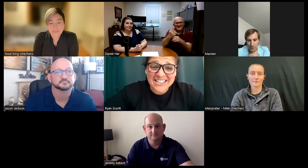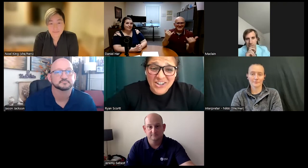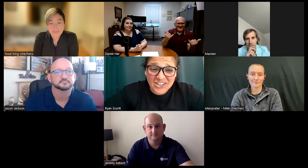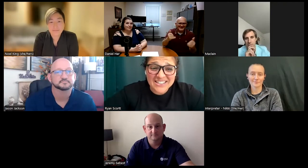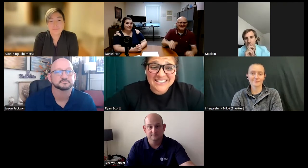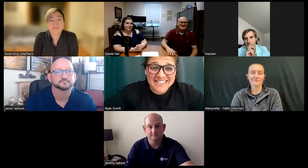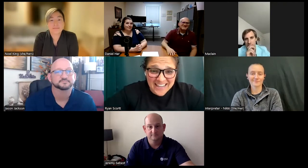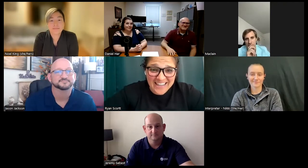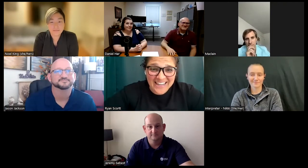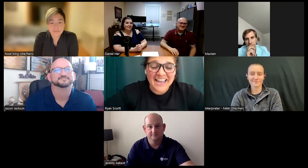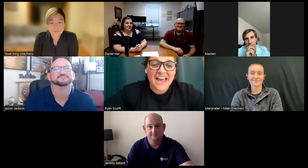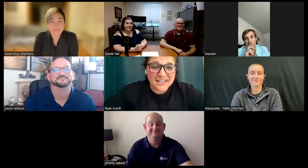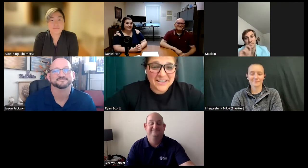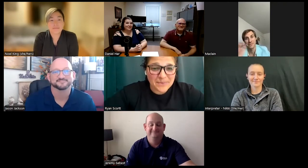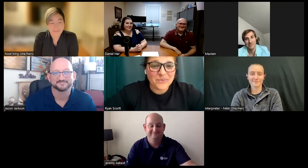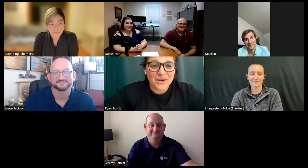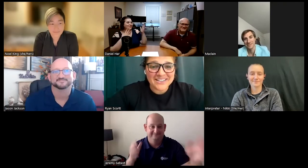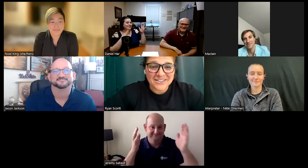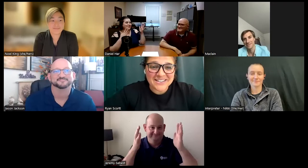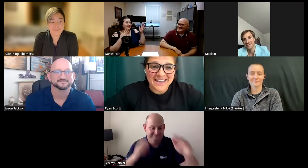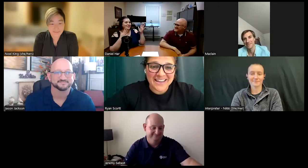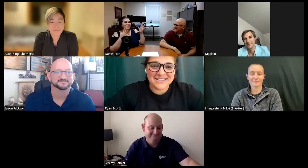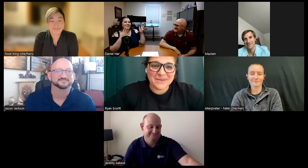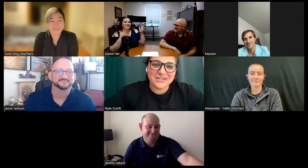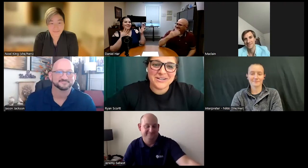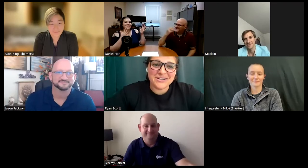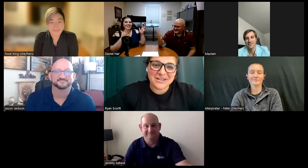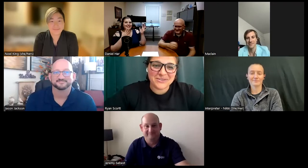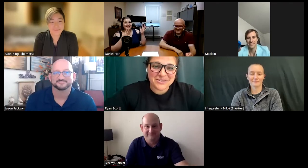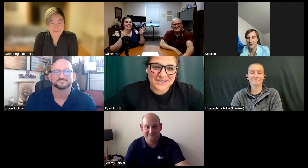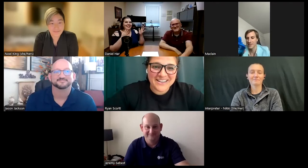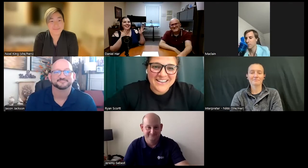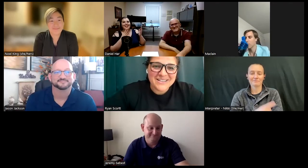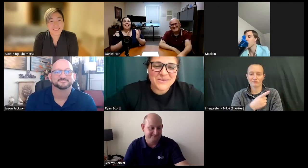it's a year today. It's been one year. Today is my one year anniversary. So,